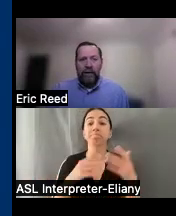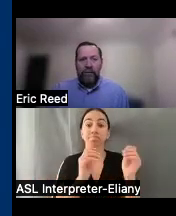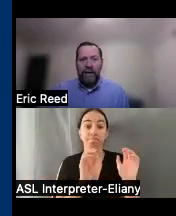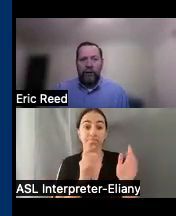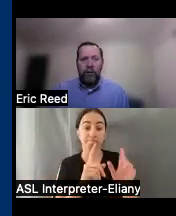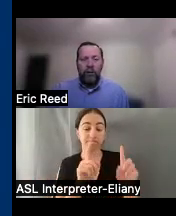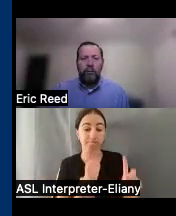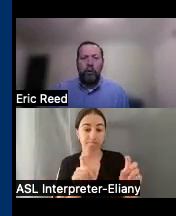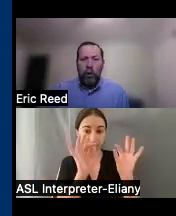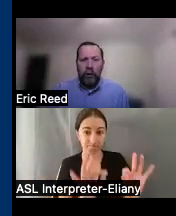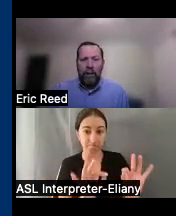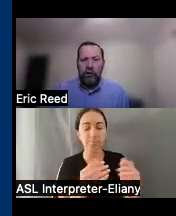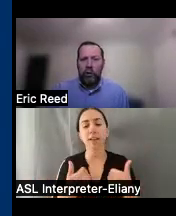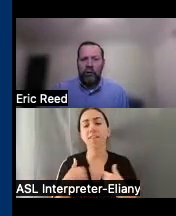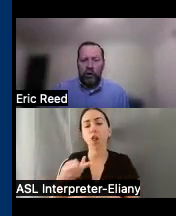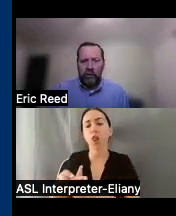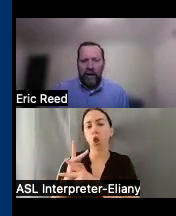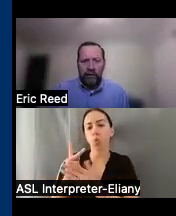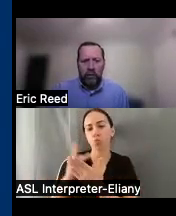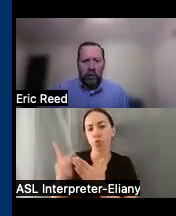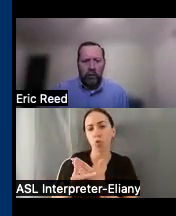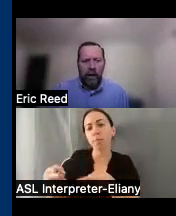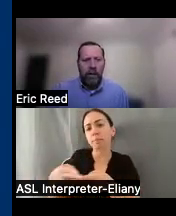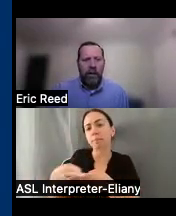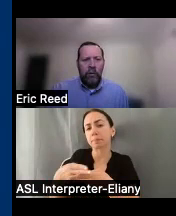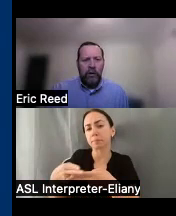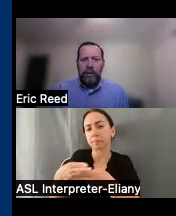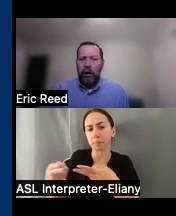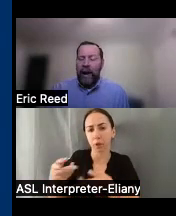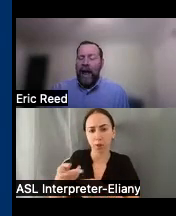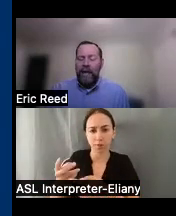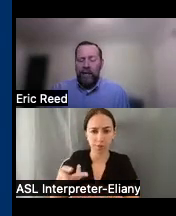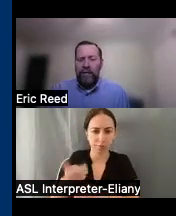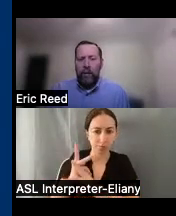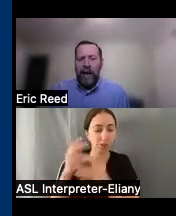a device Loan program a short-term device Loan program where you can borrow anything that we